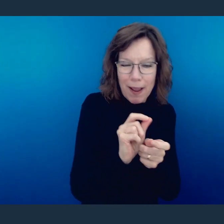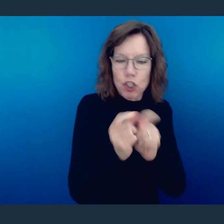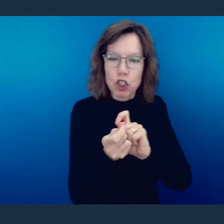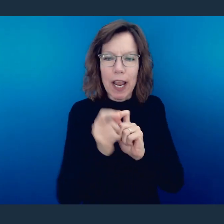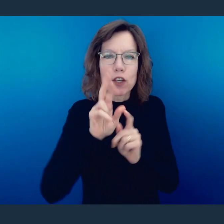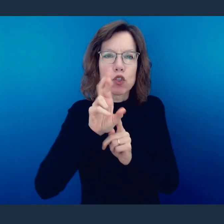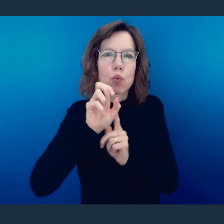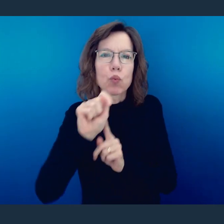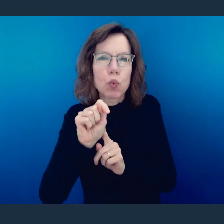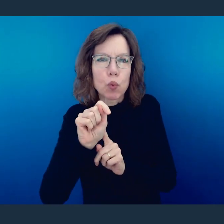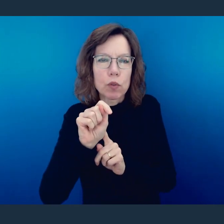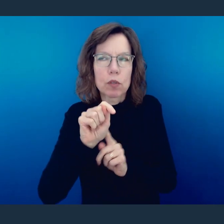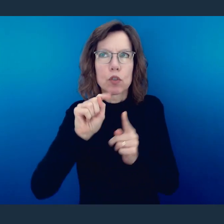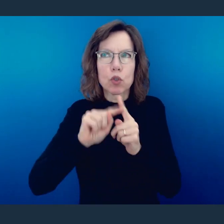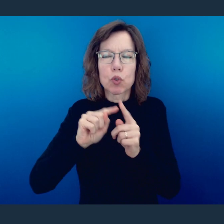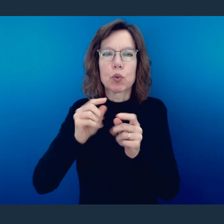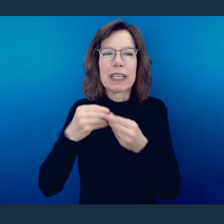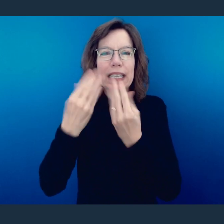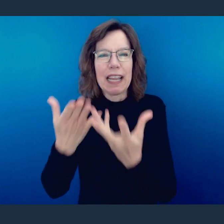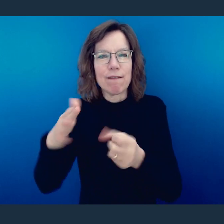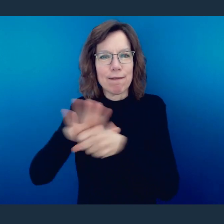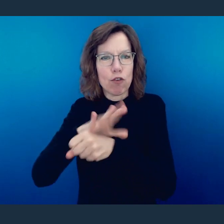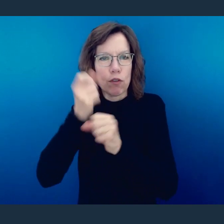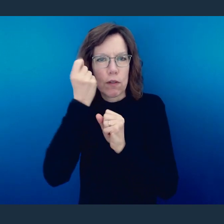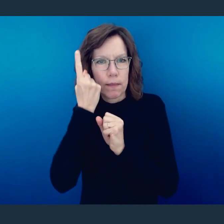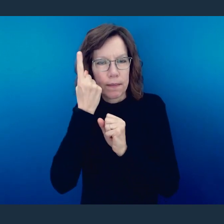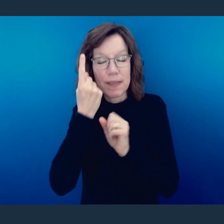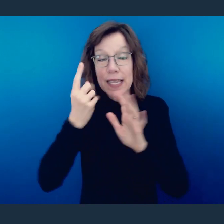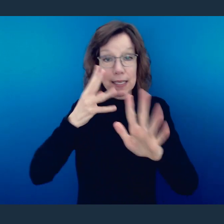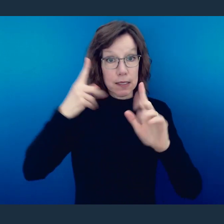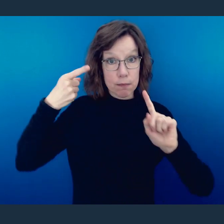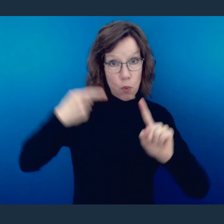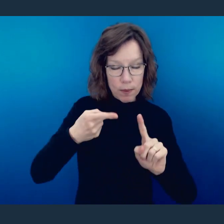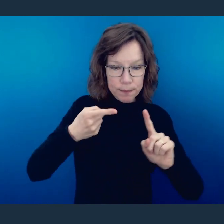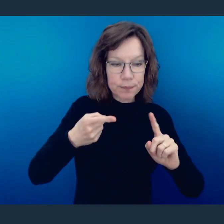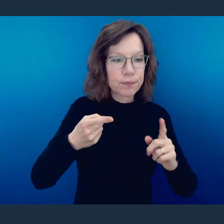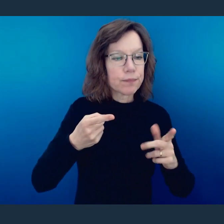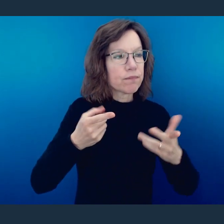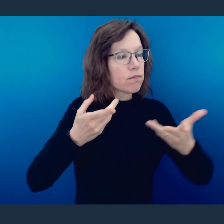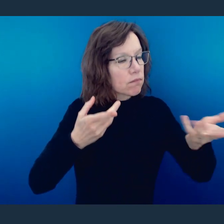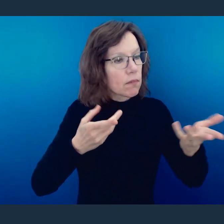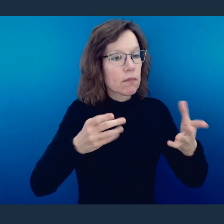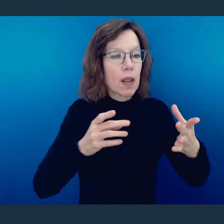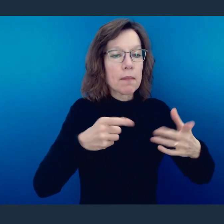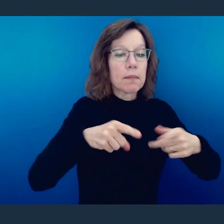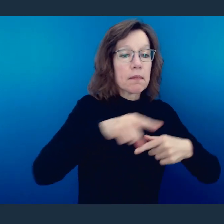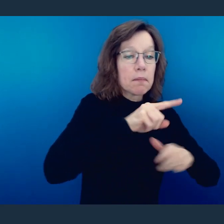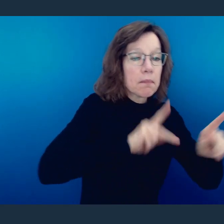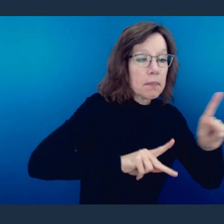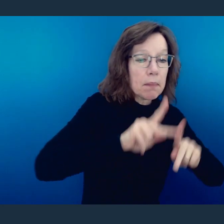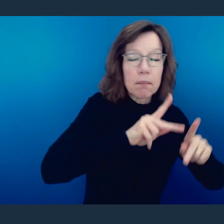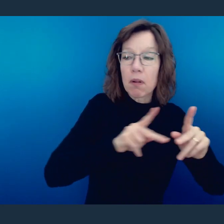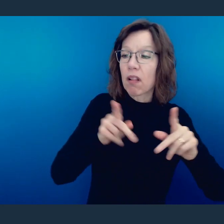it to convey the fuller sense. And what he's saying is that the insults and the rude comments